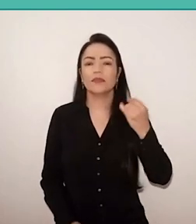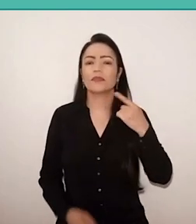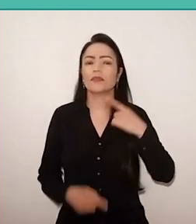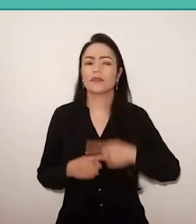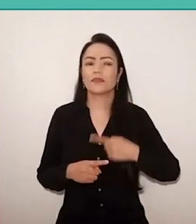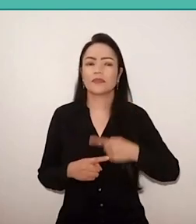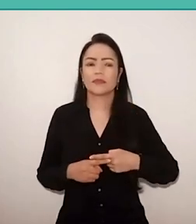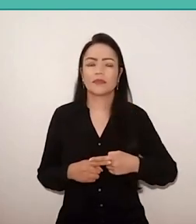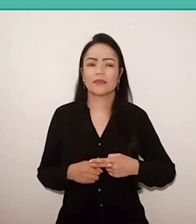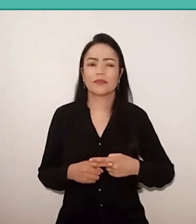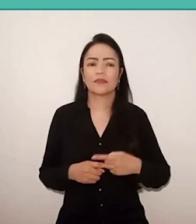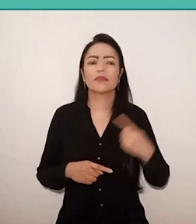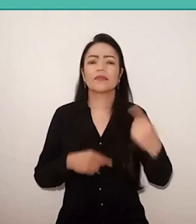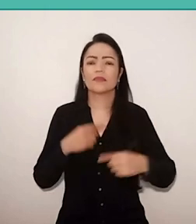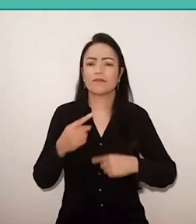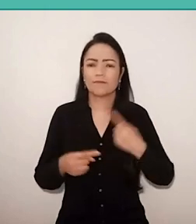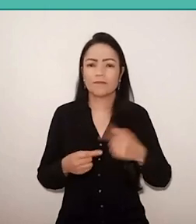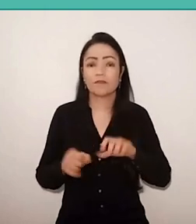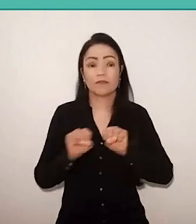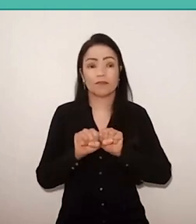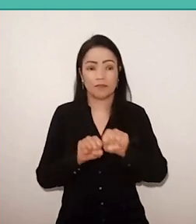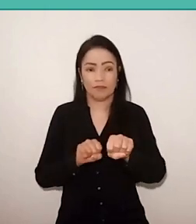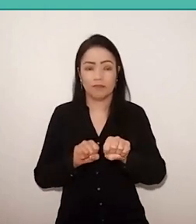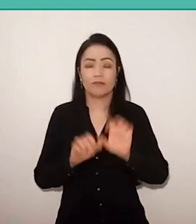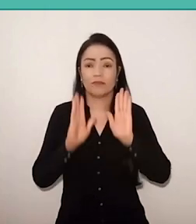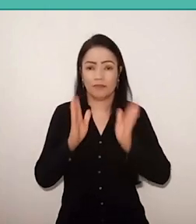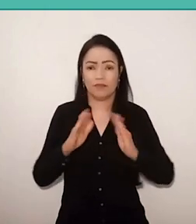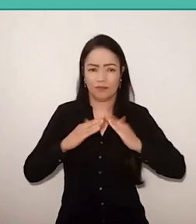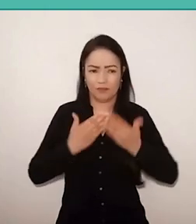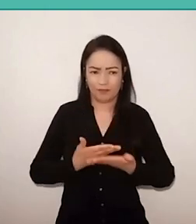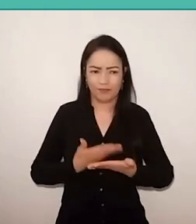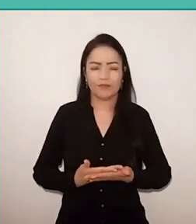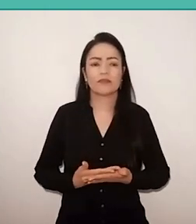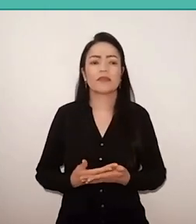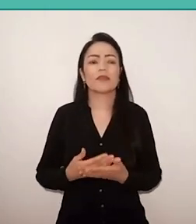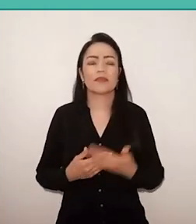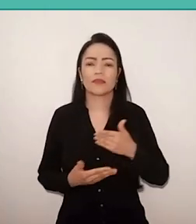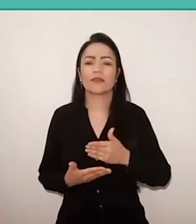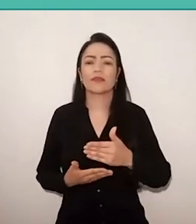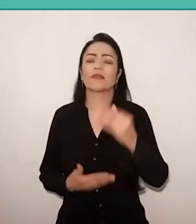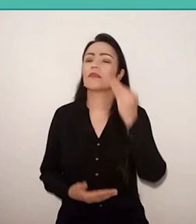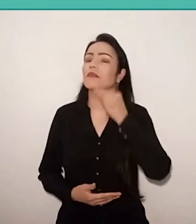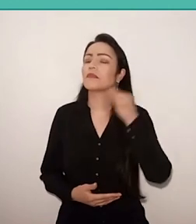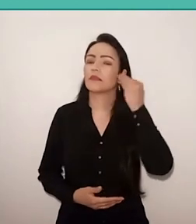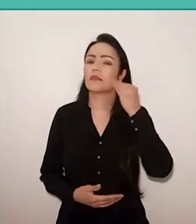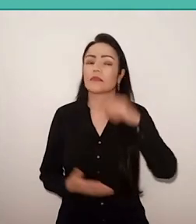He, after he graduates at Colégio Osvaldo Cruz, he will try his first experience as a school teacher.